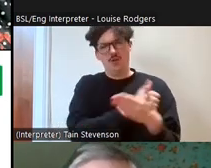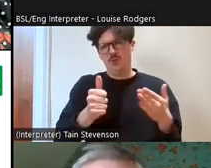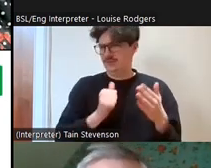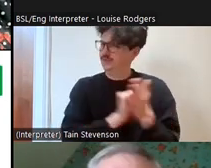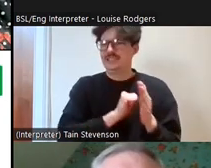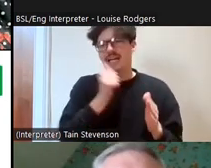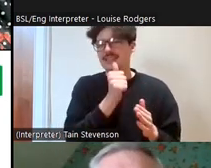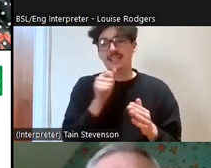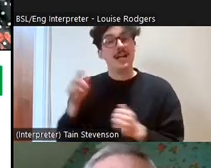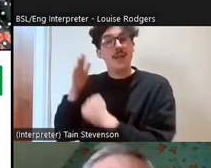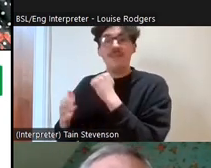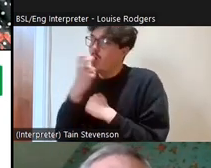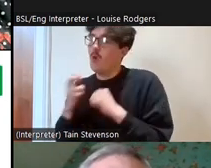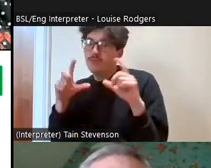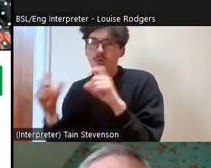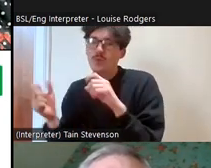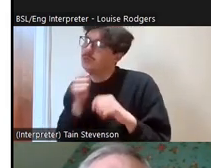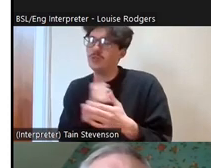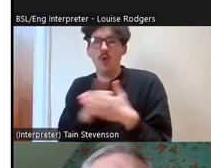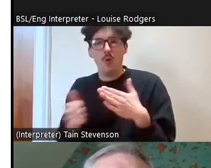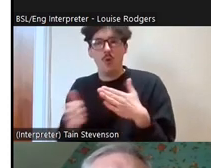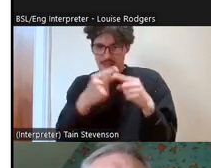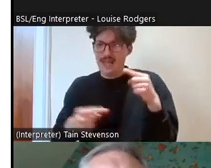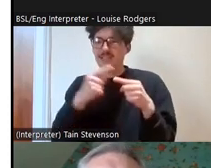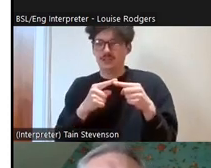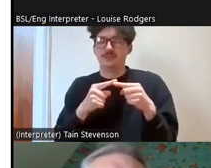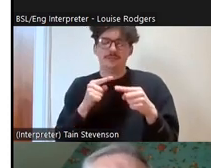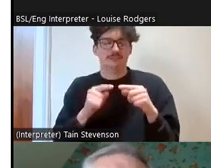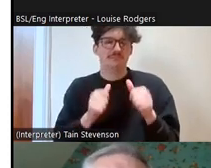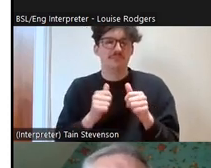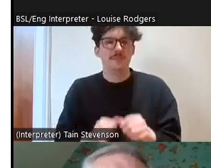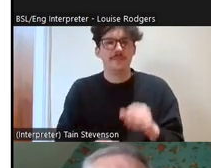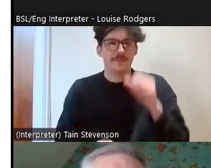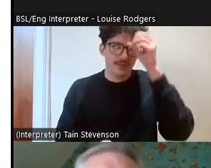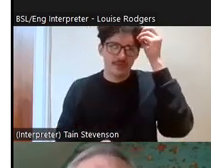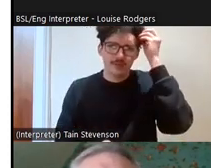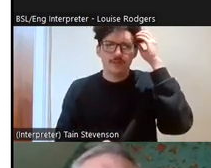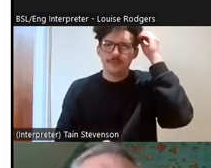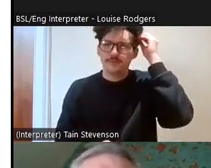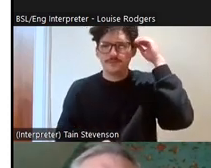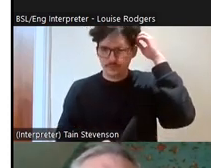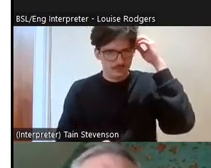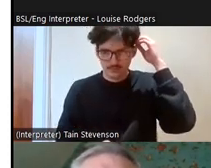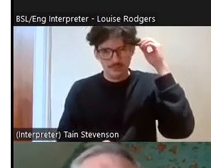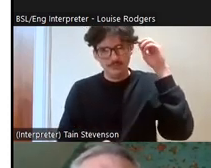they're all from our projects. So what is Action Earth? Well. it's easy to access environmental